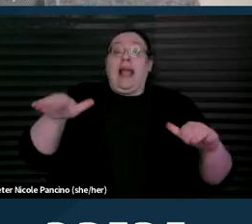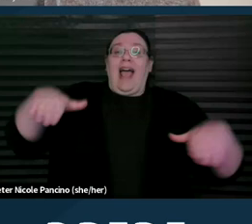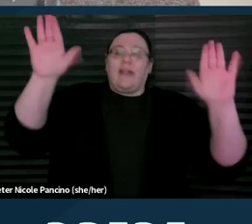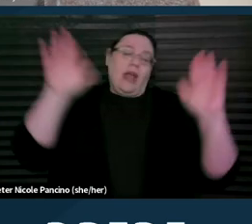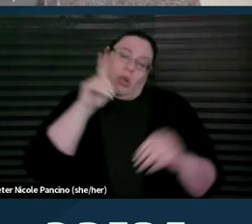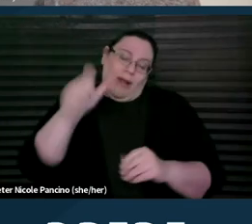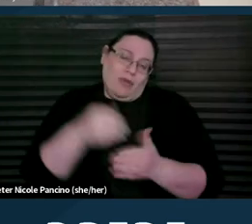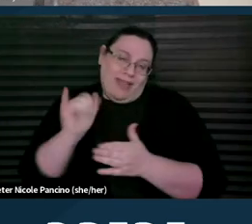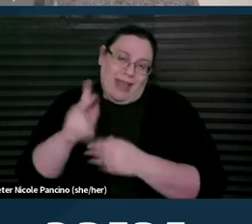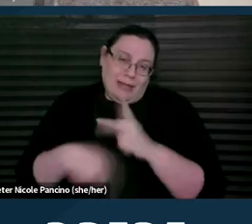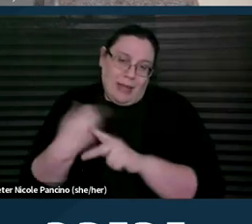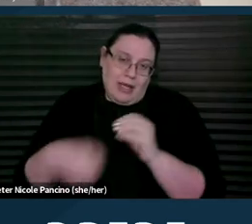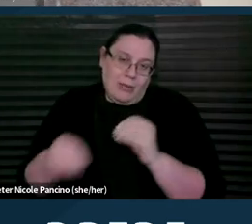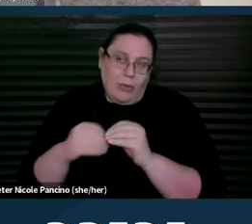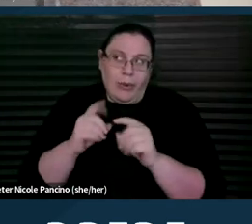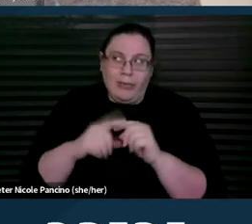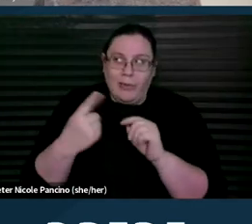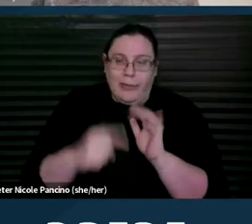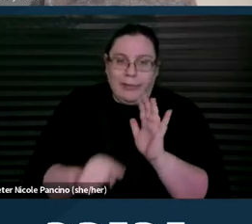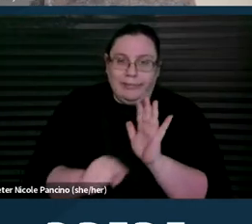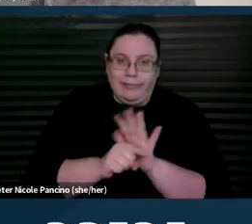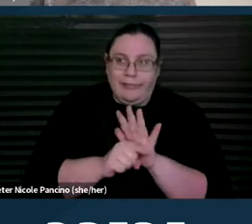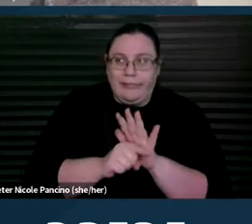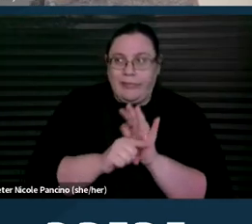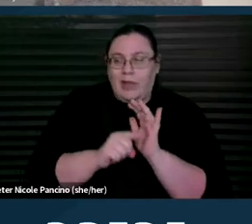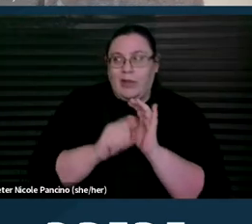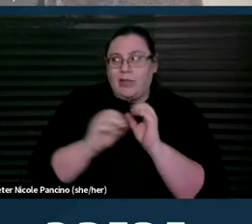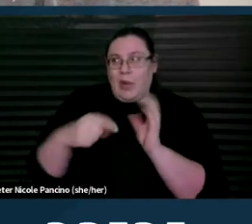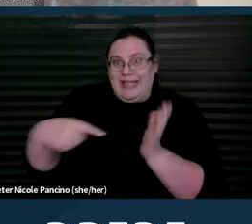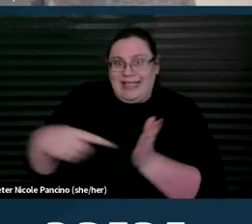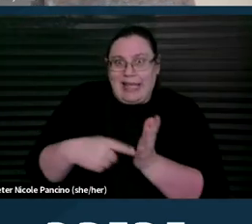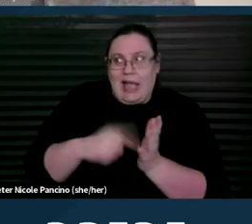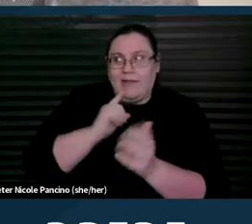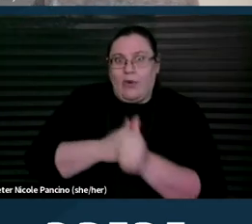there isn't necessarily a compliance deadline for all types of MDE.